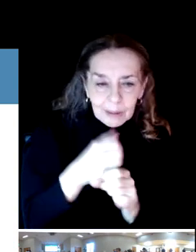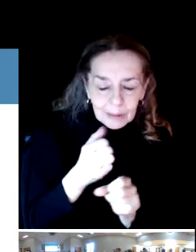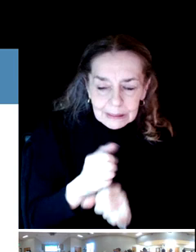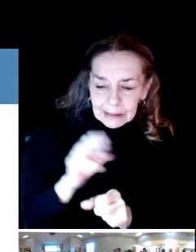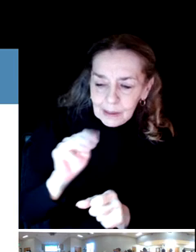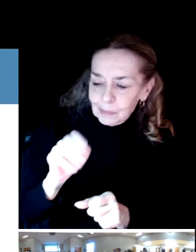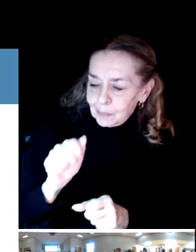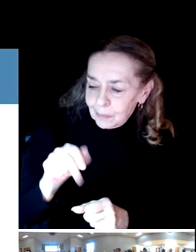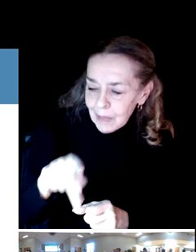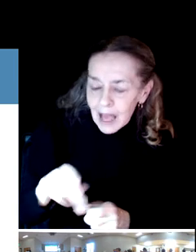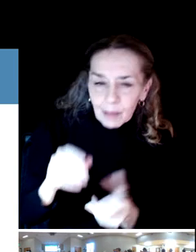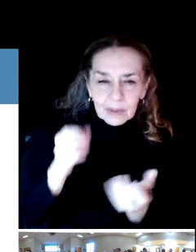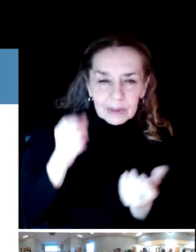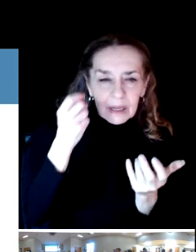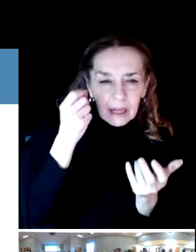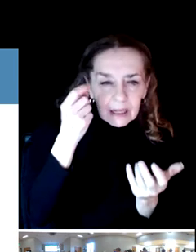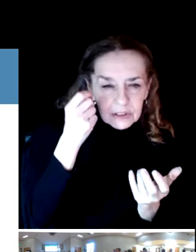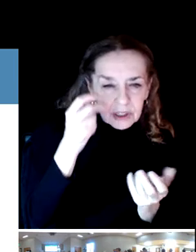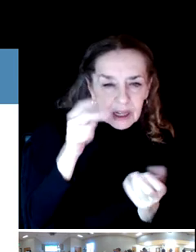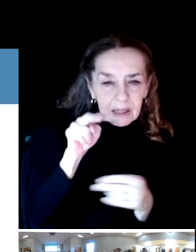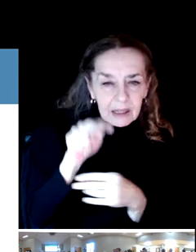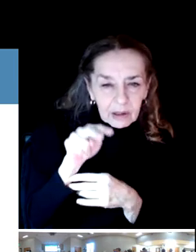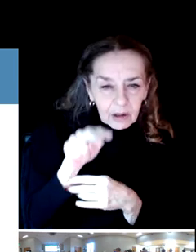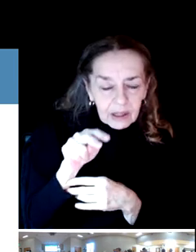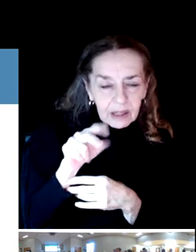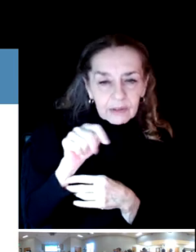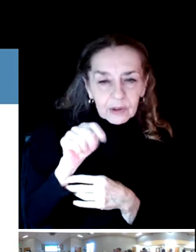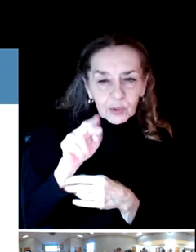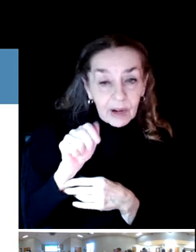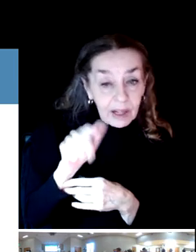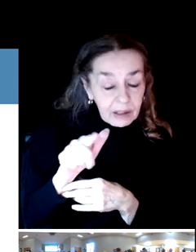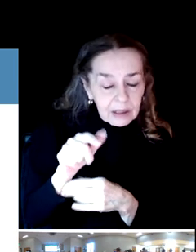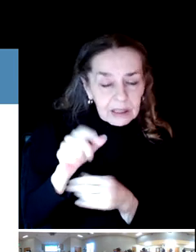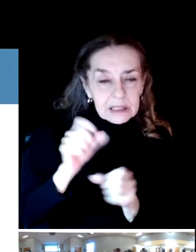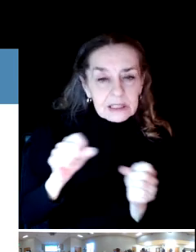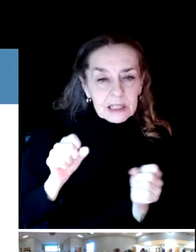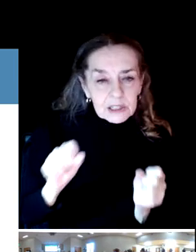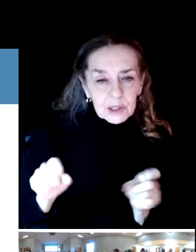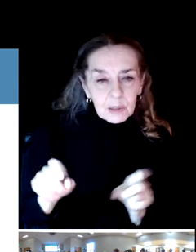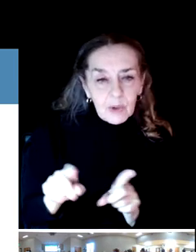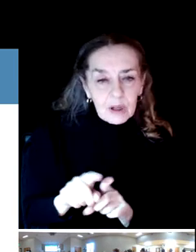We will be looking carefully at the trail system and figuring out where the gaps are